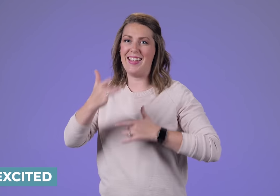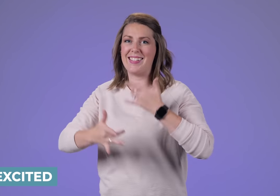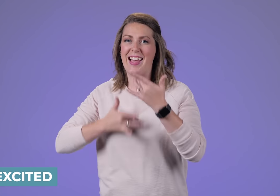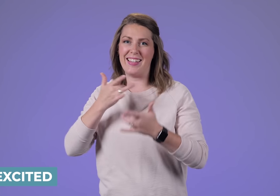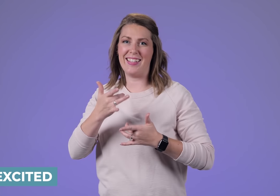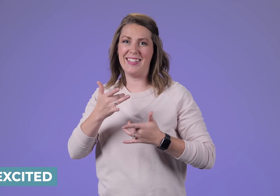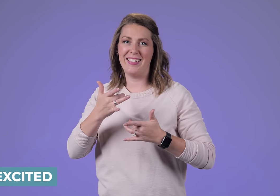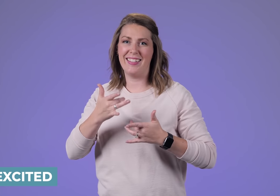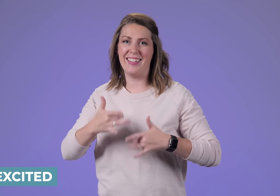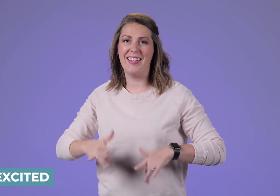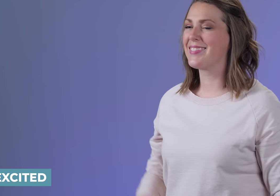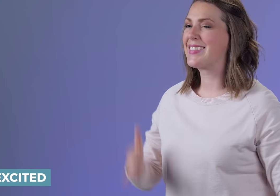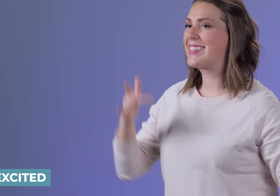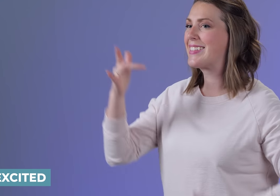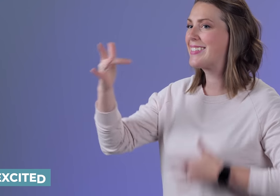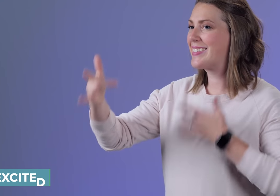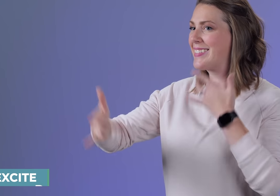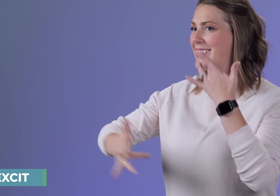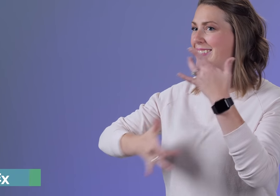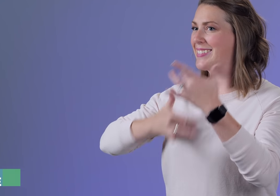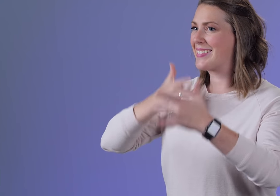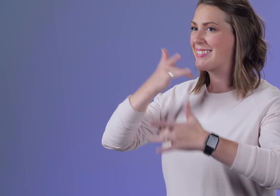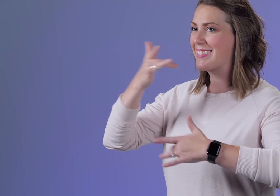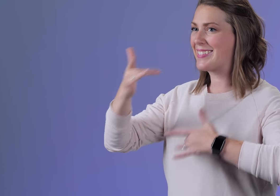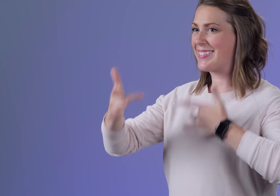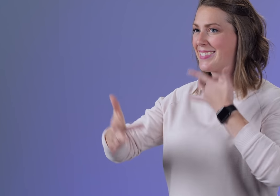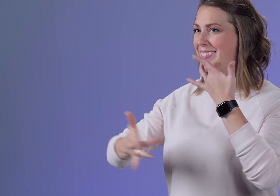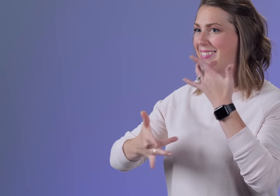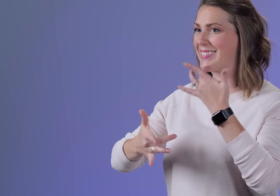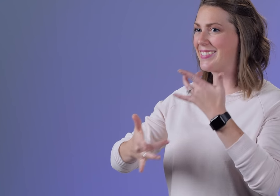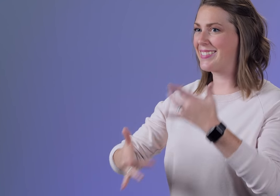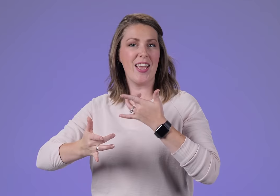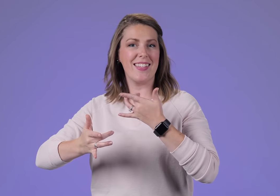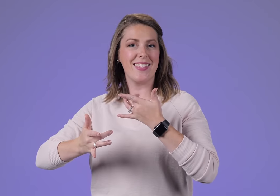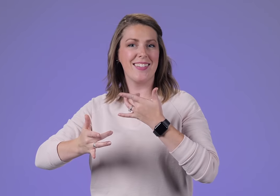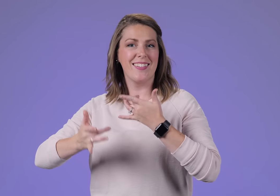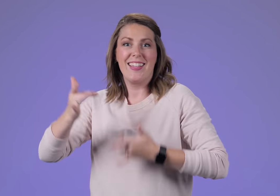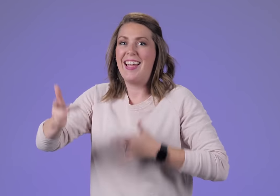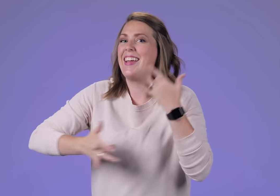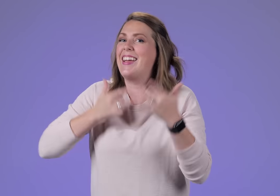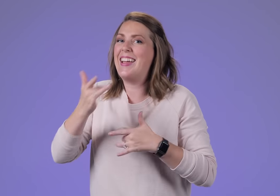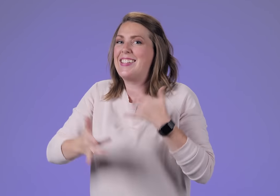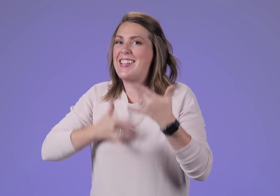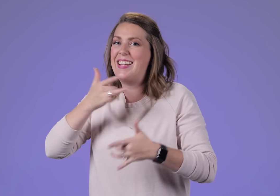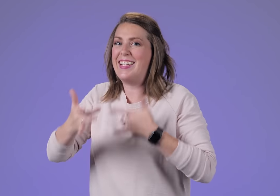EXCITED Your feeler fingers are moving up on your chest. EXCITED